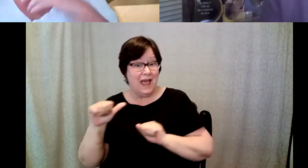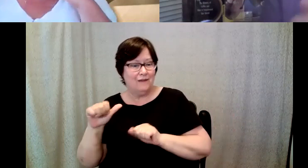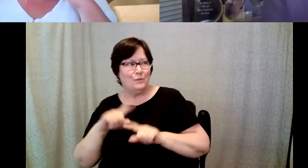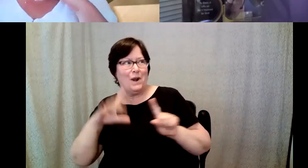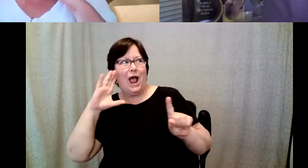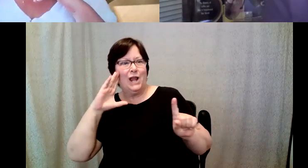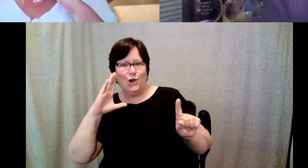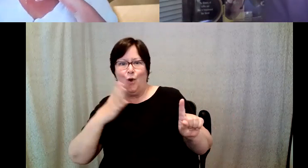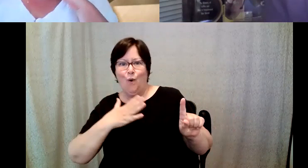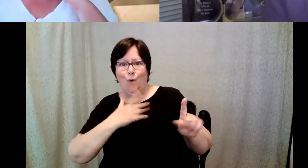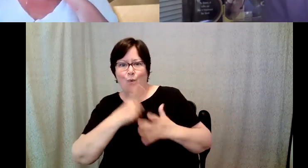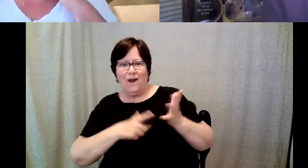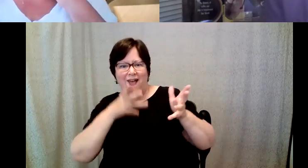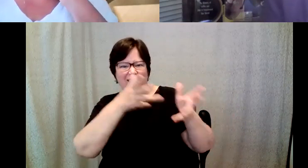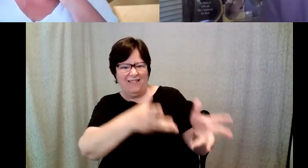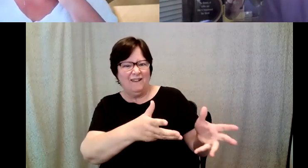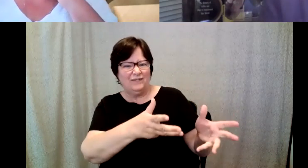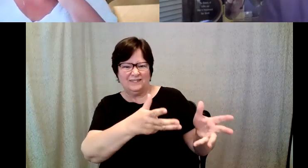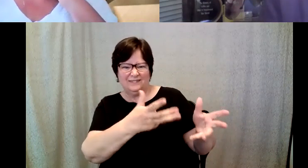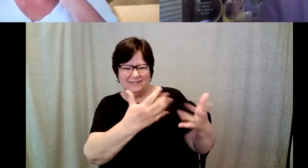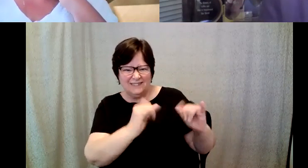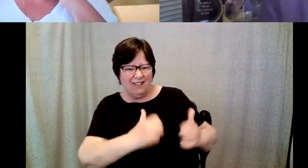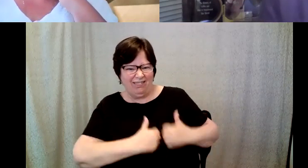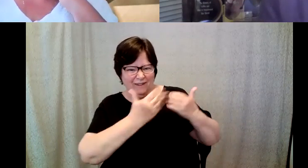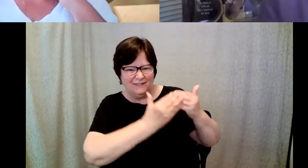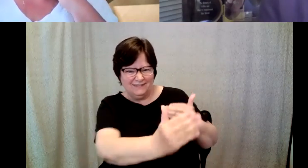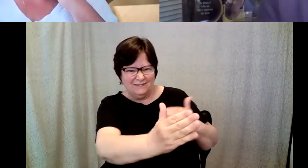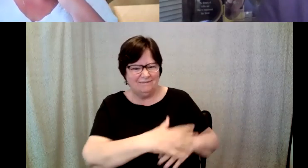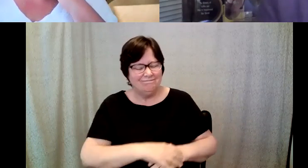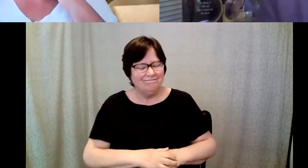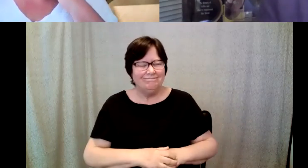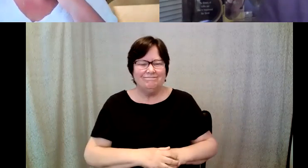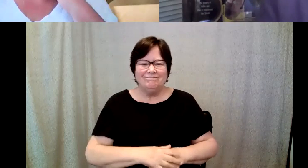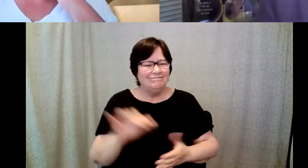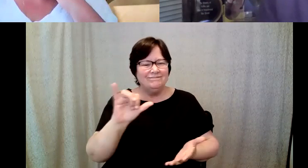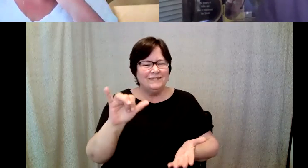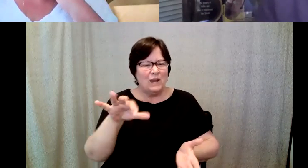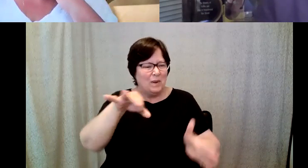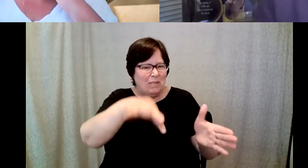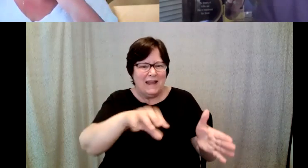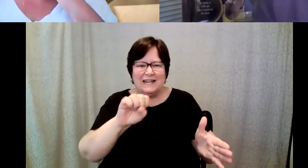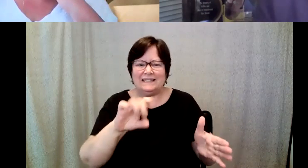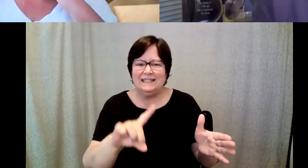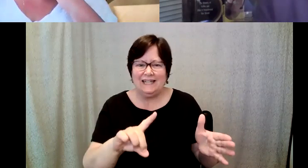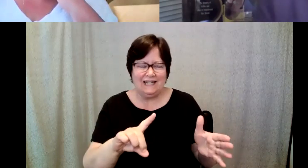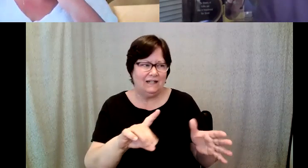is living on, and so we planted the seed at that time that is significantly important for the lives of baristas.